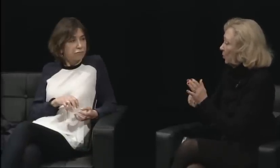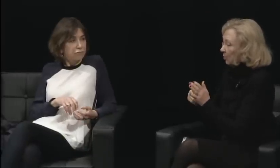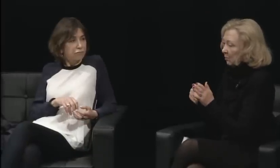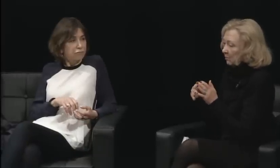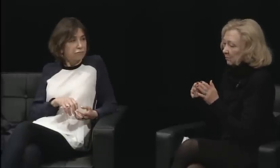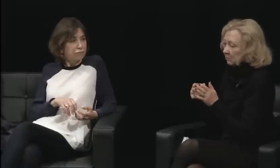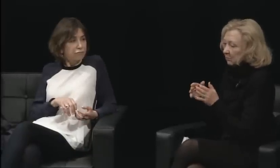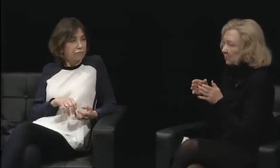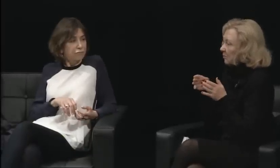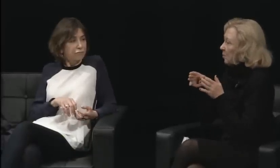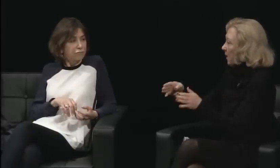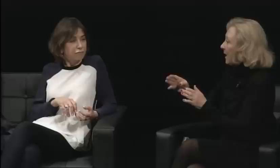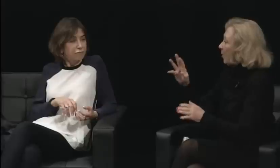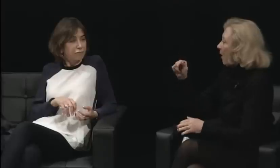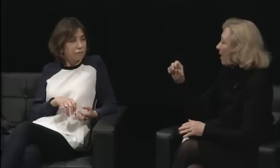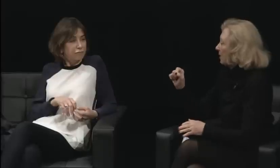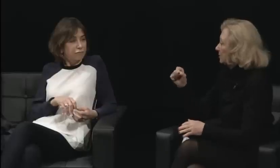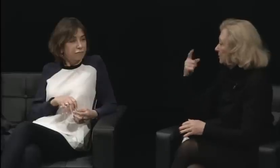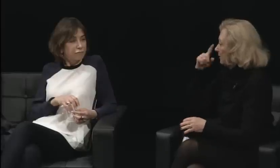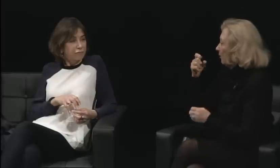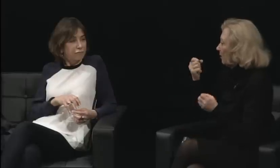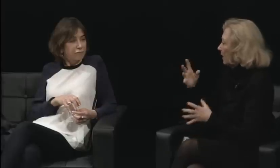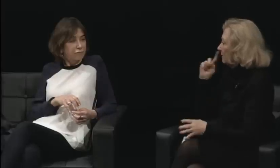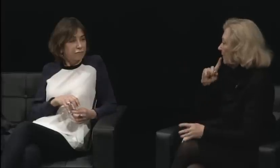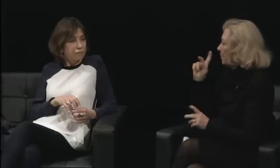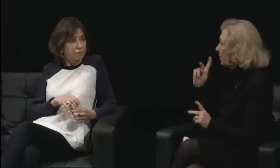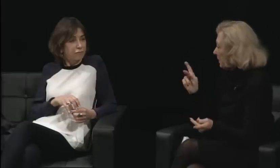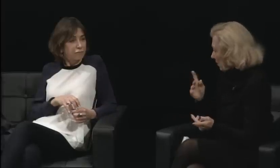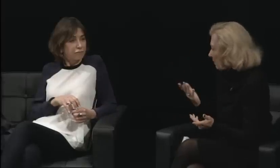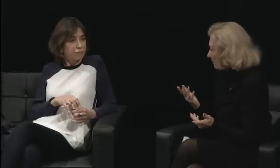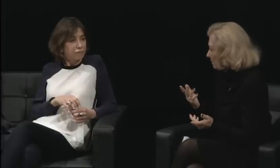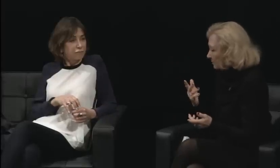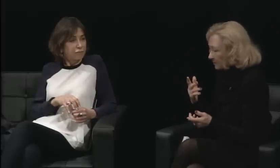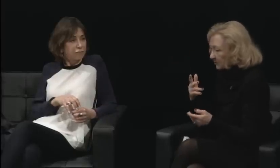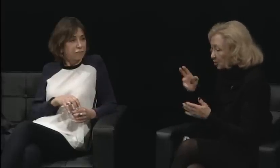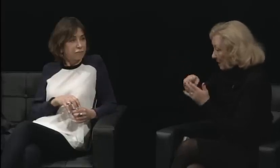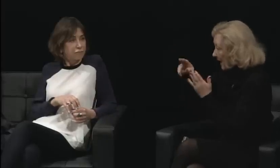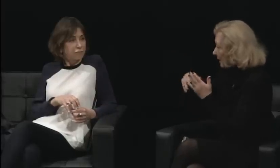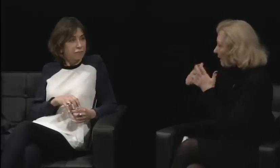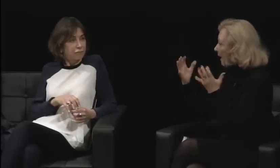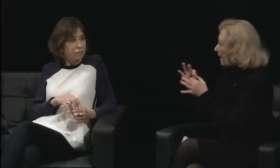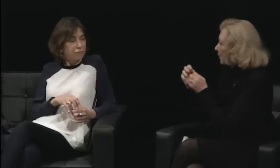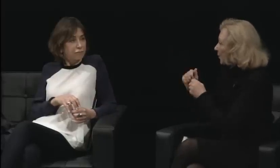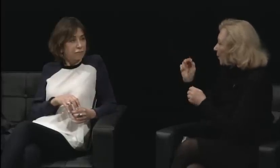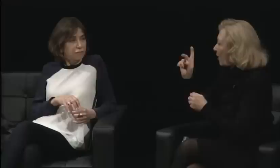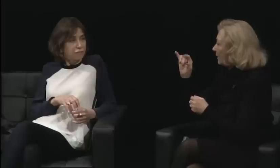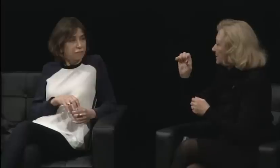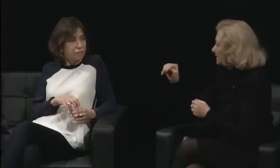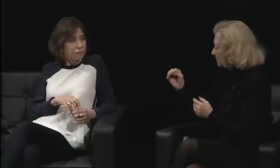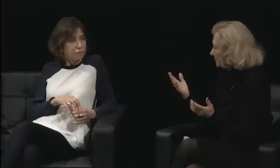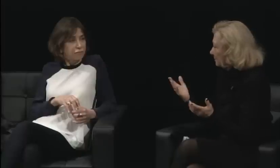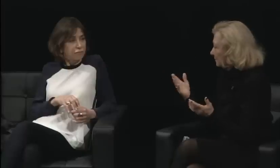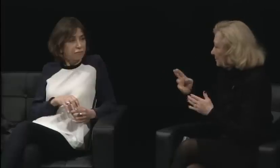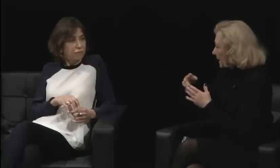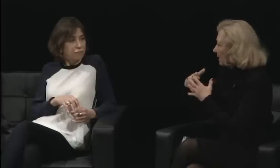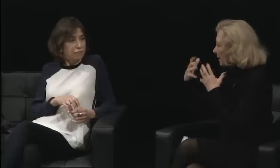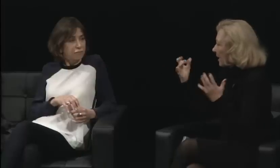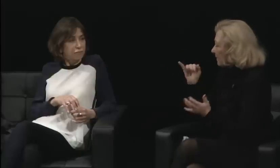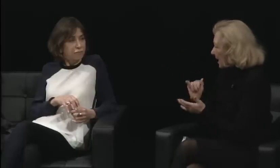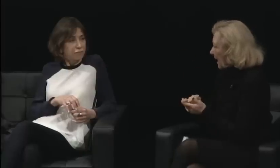with the administration at that time. What about in general in the '80s, what would you say?